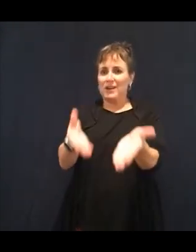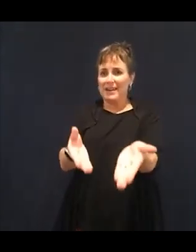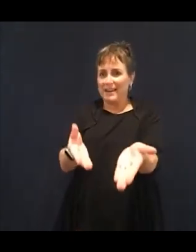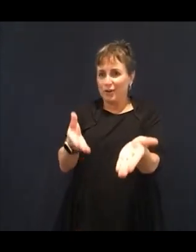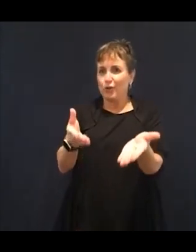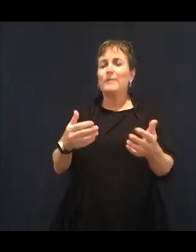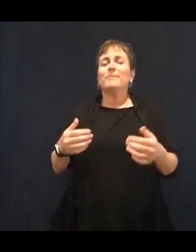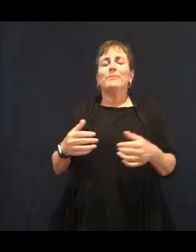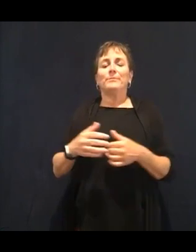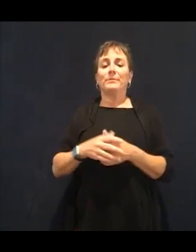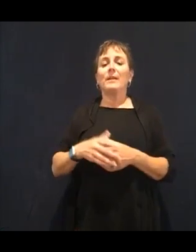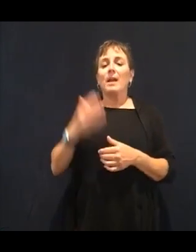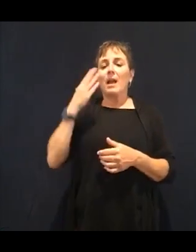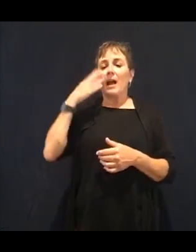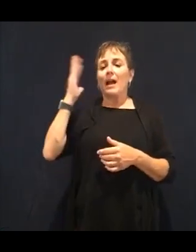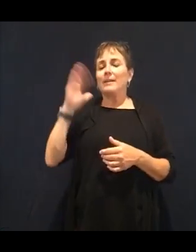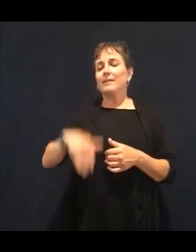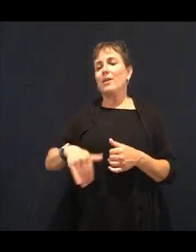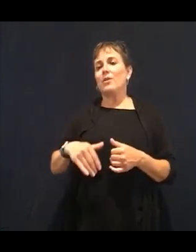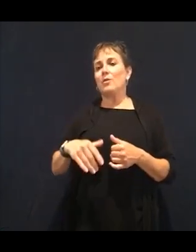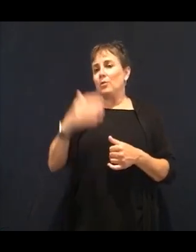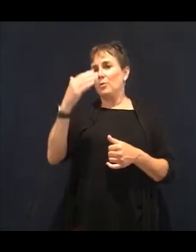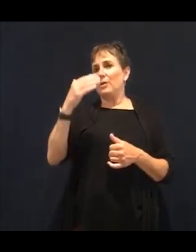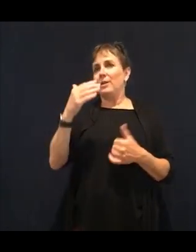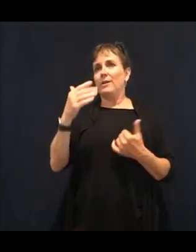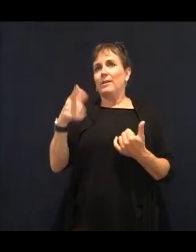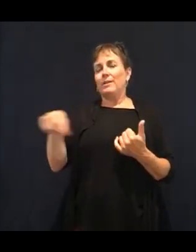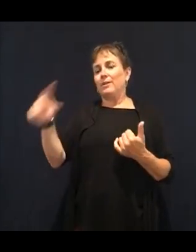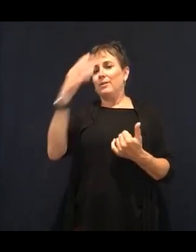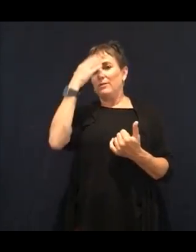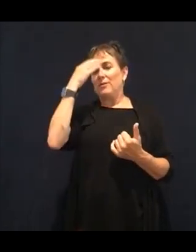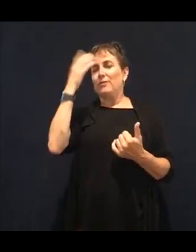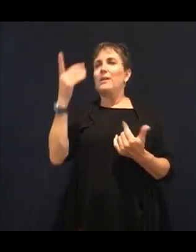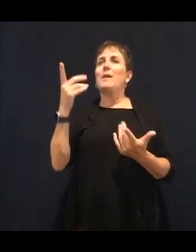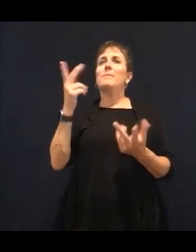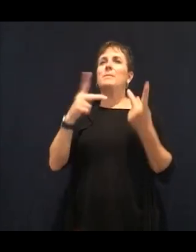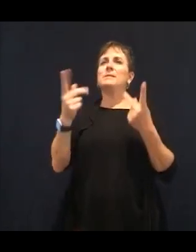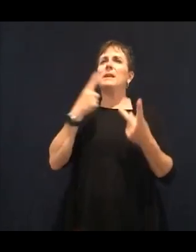Why do we need to eat the rainbow? So there's different color pigmentations